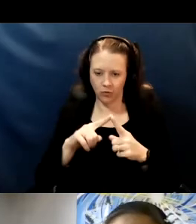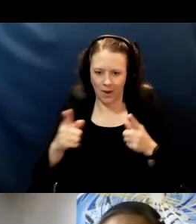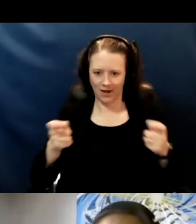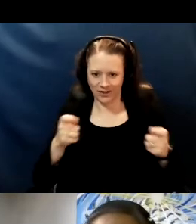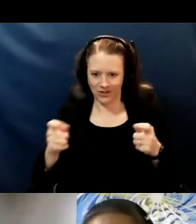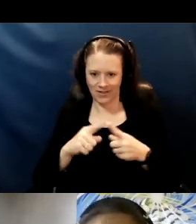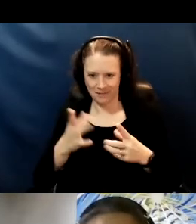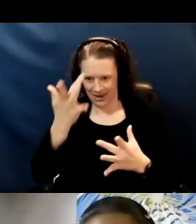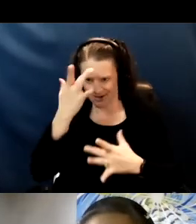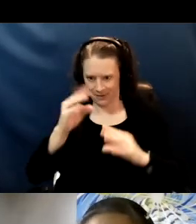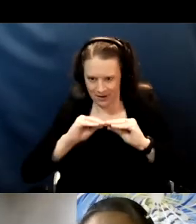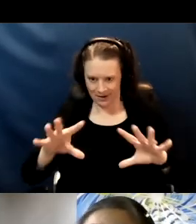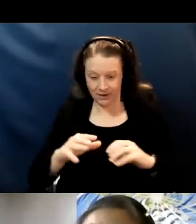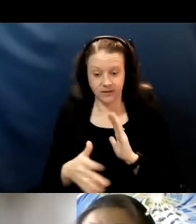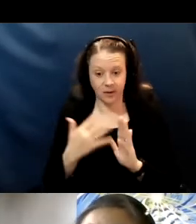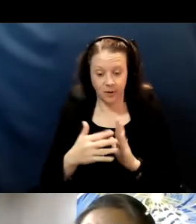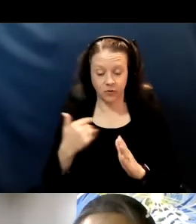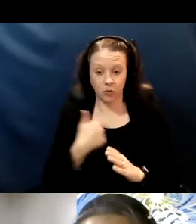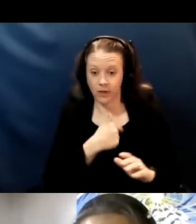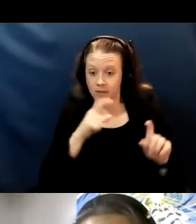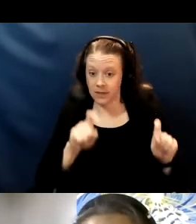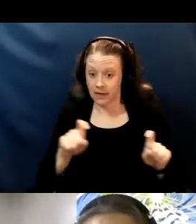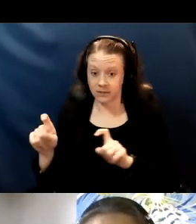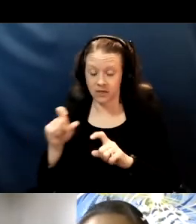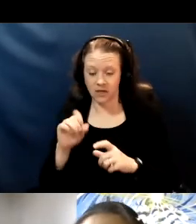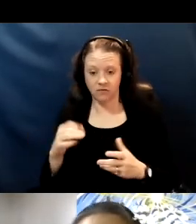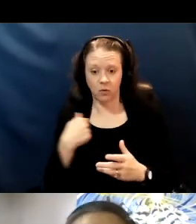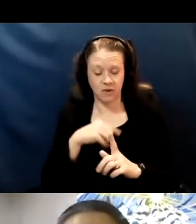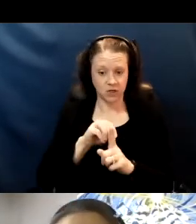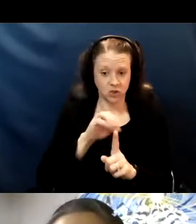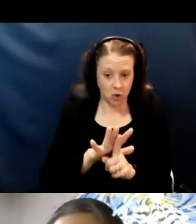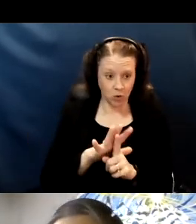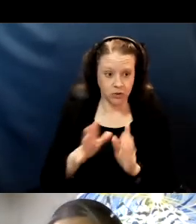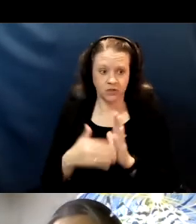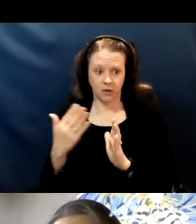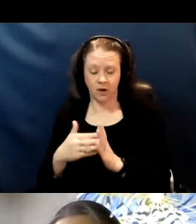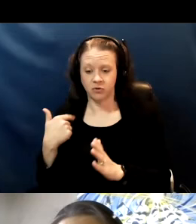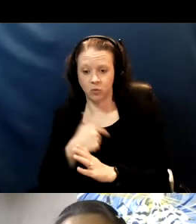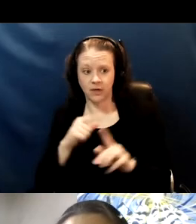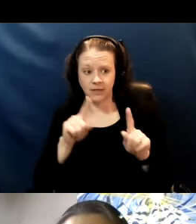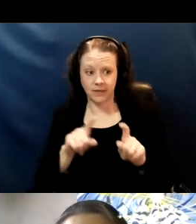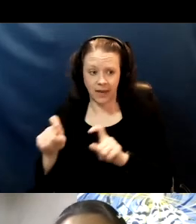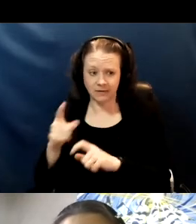sometimes we get tested if we have been exposed, and then some places will choose to implement